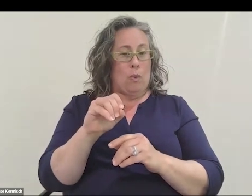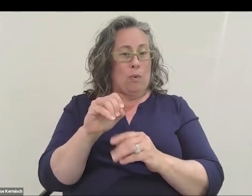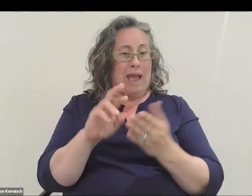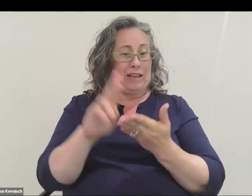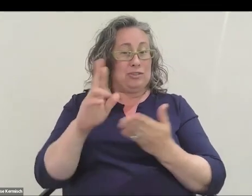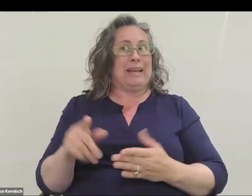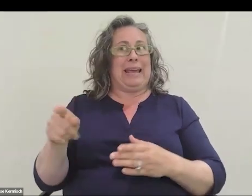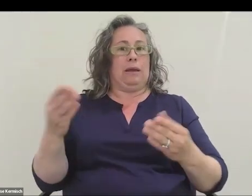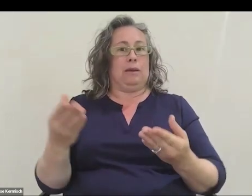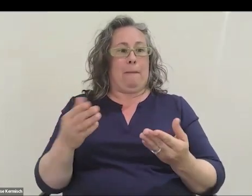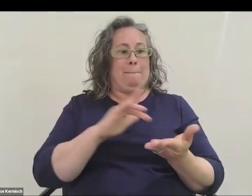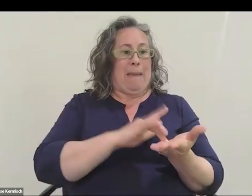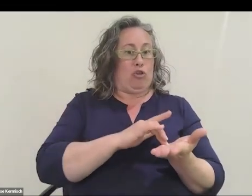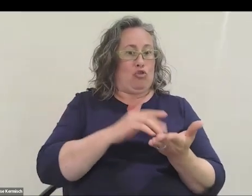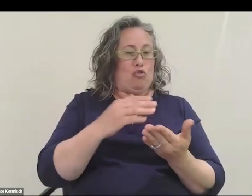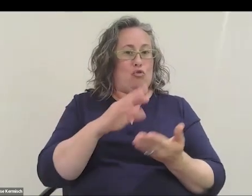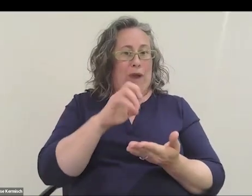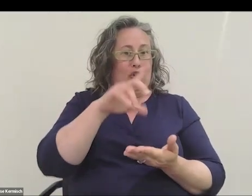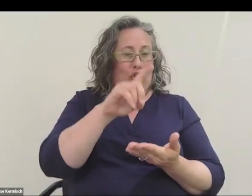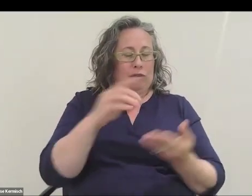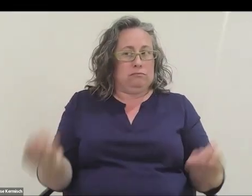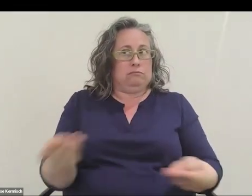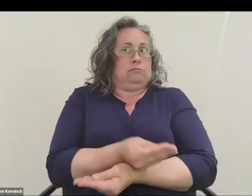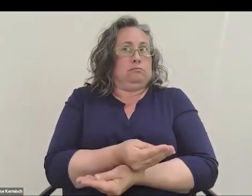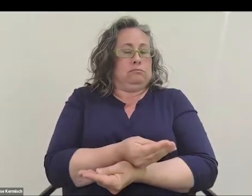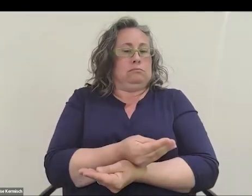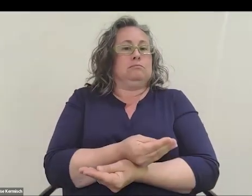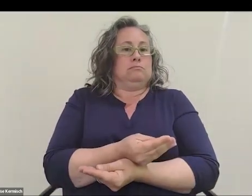with somebody else's and got to fly